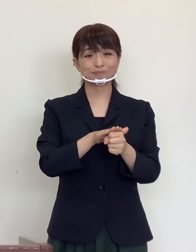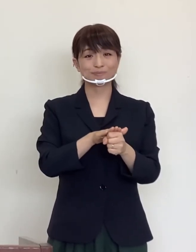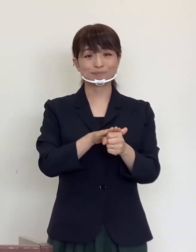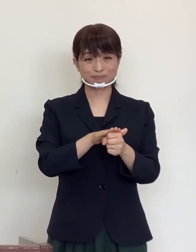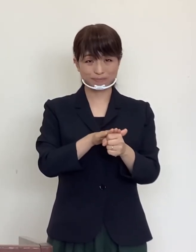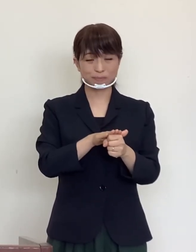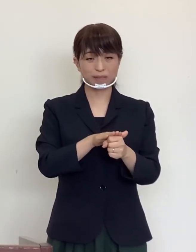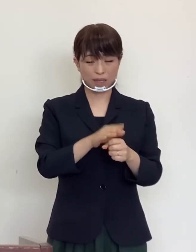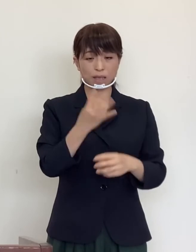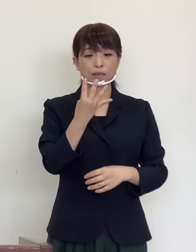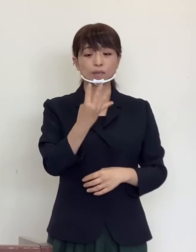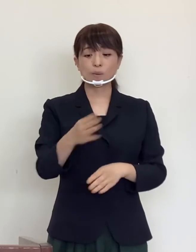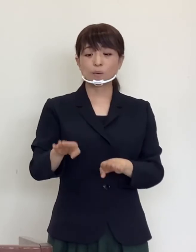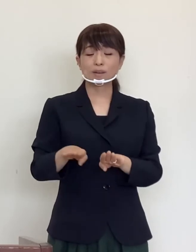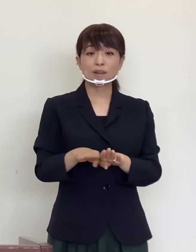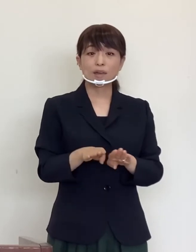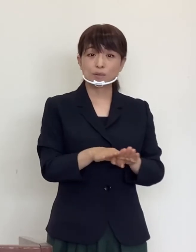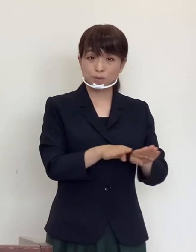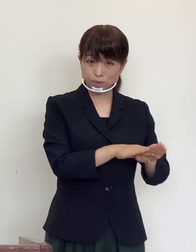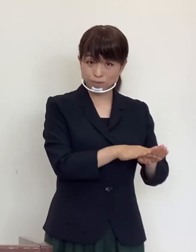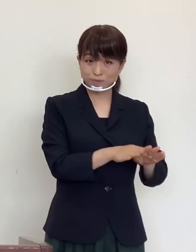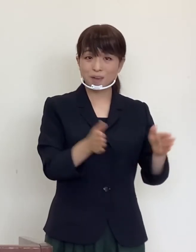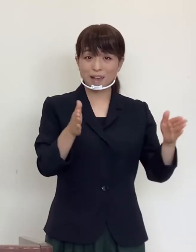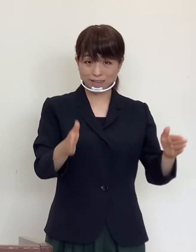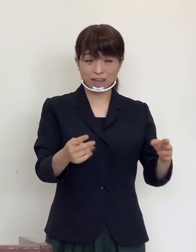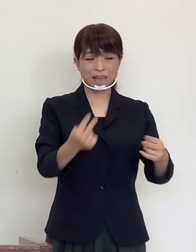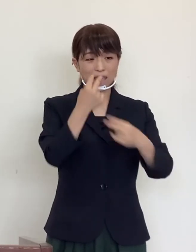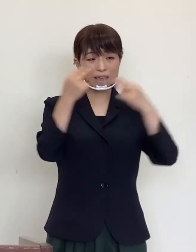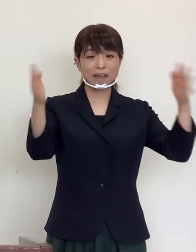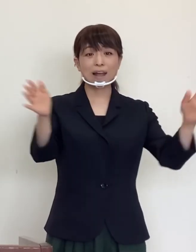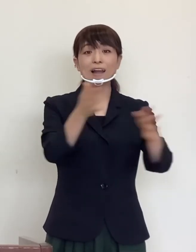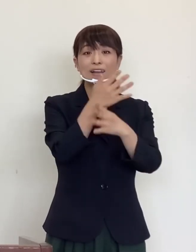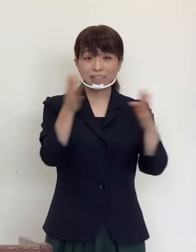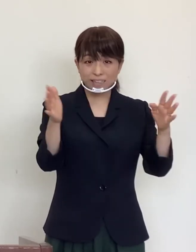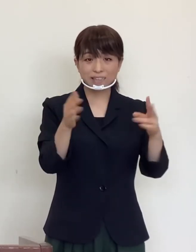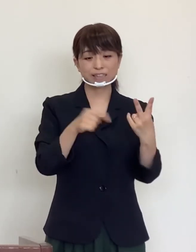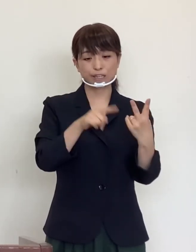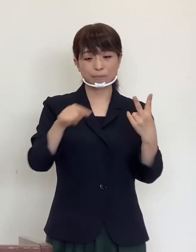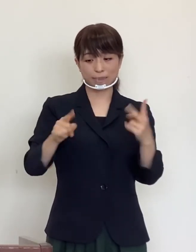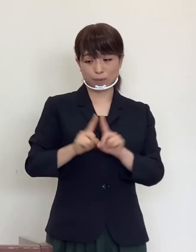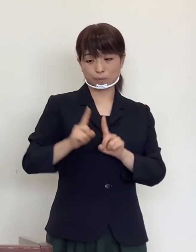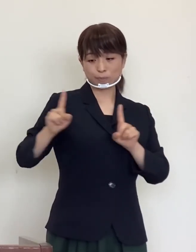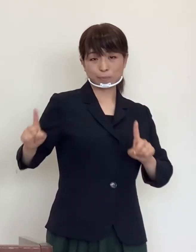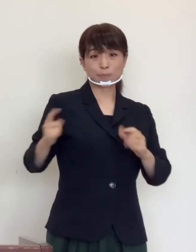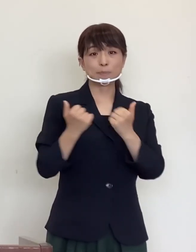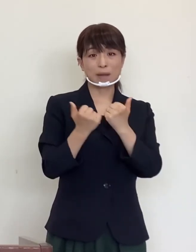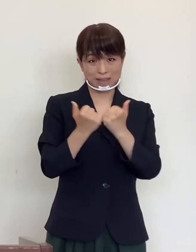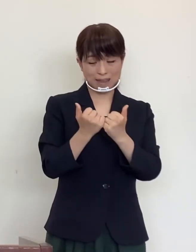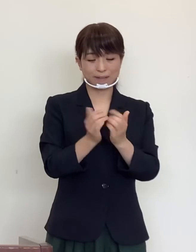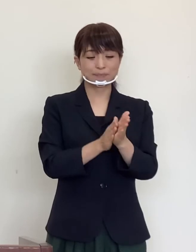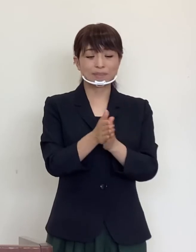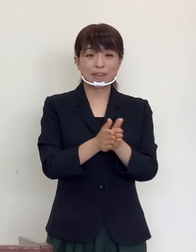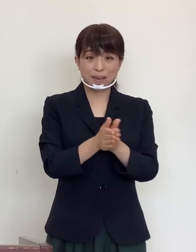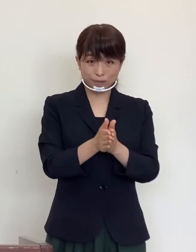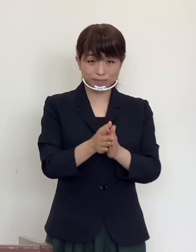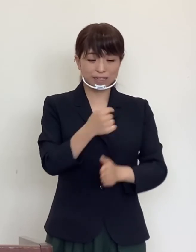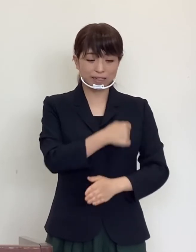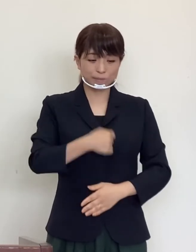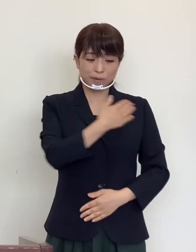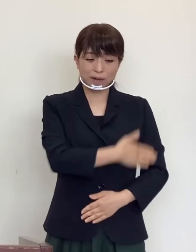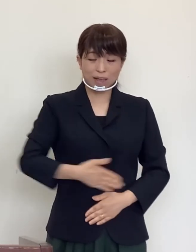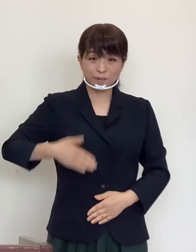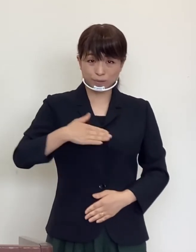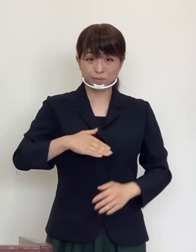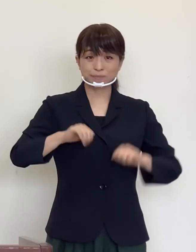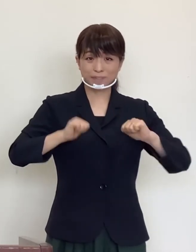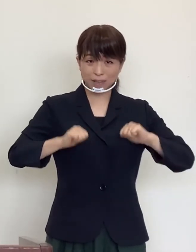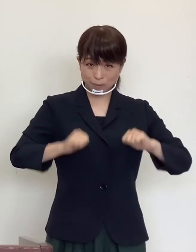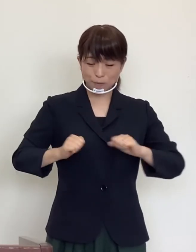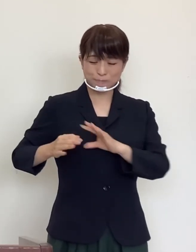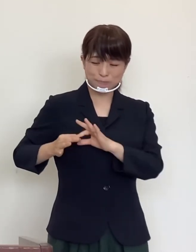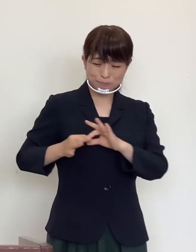I ask all of you to ensure proper ventilation, take 2 meters of distance, wash your hands